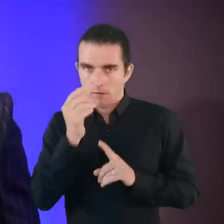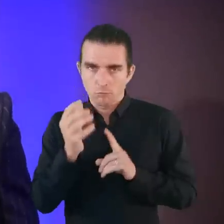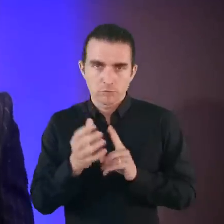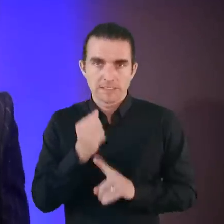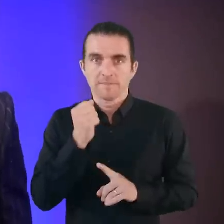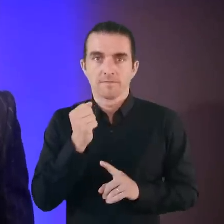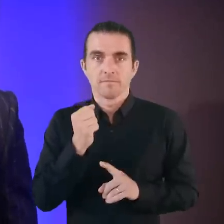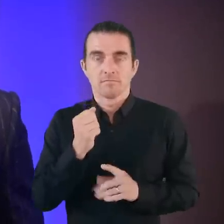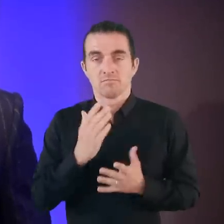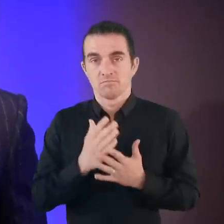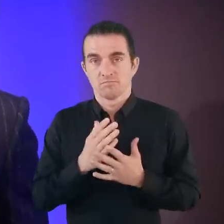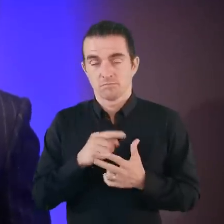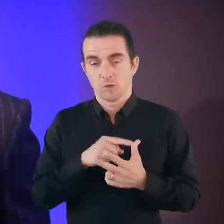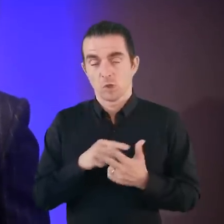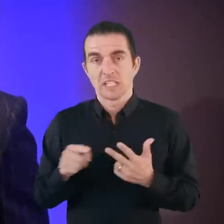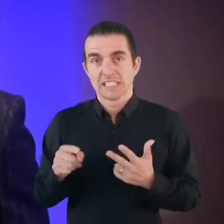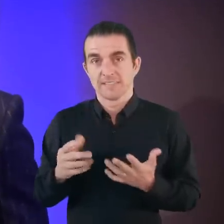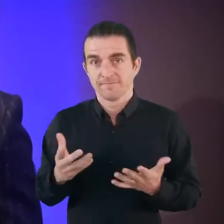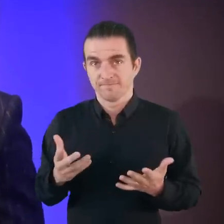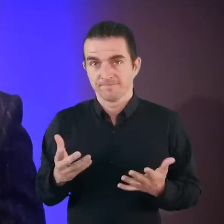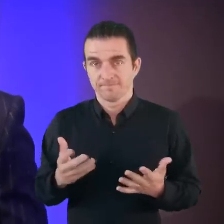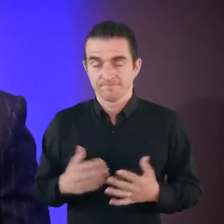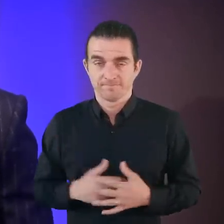To achieve is based on these three tenets.